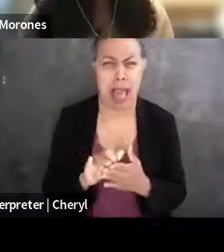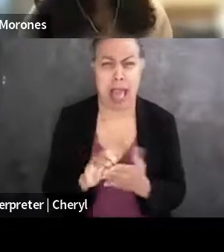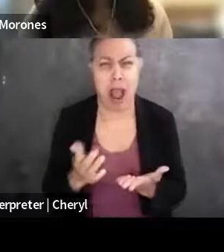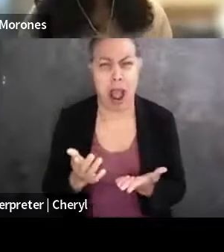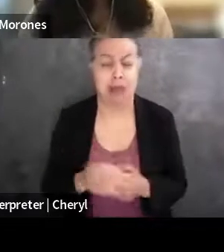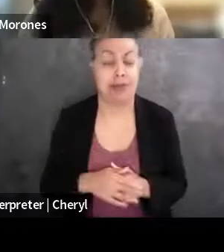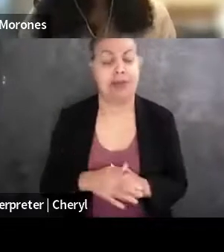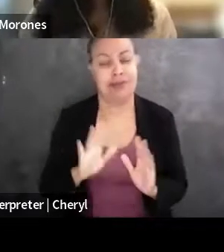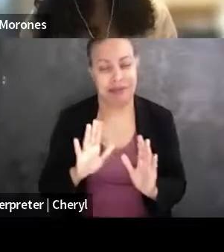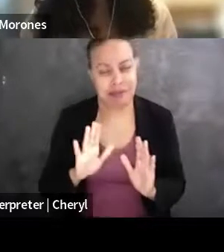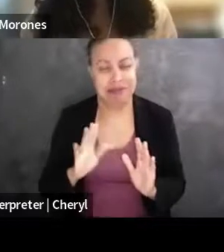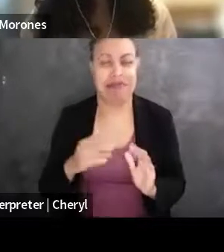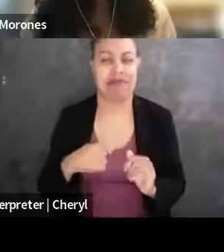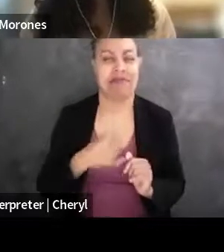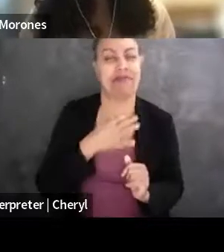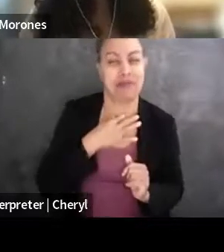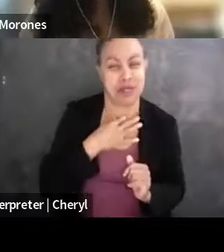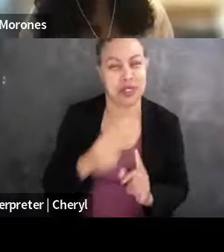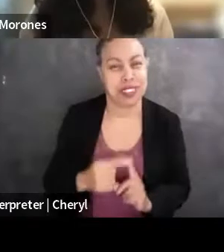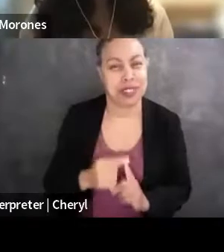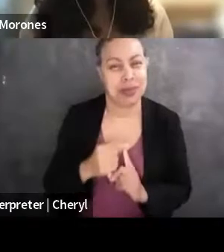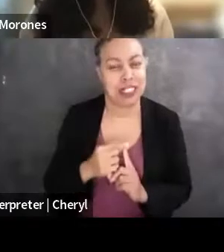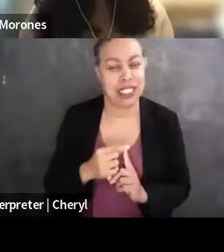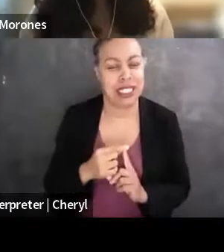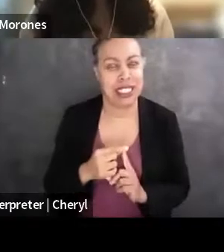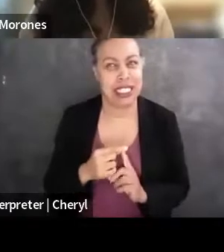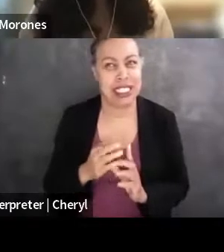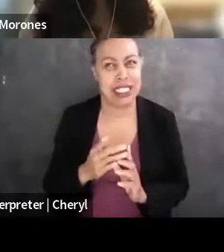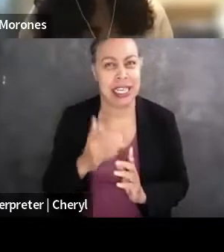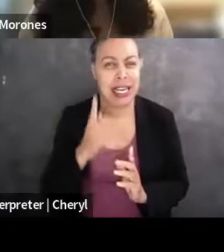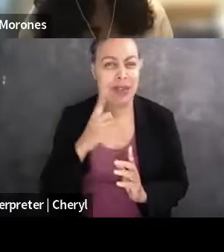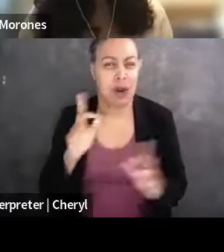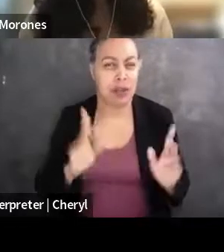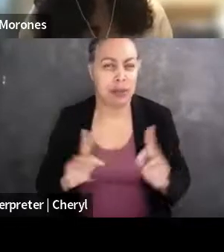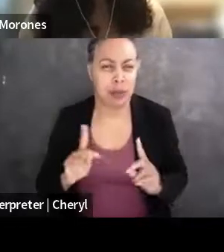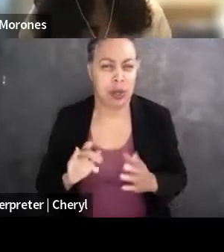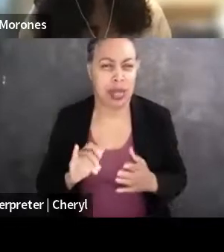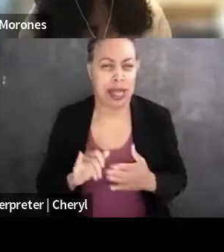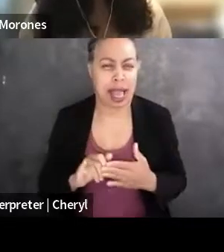I'm always curious, especially for folks who might be underrepresented or from groups